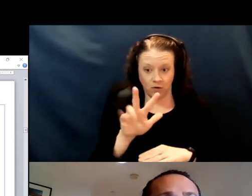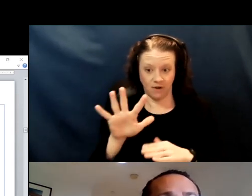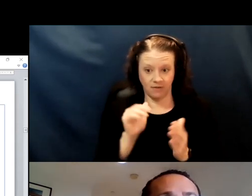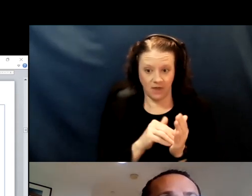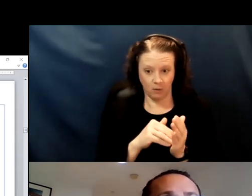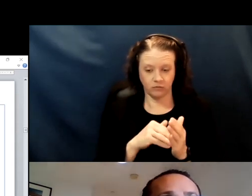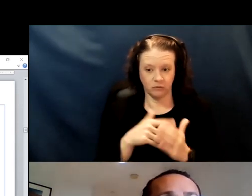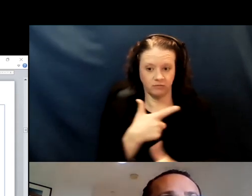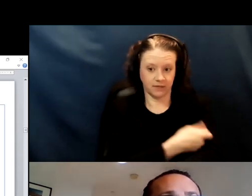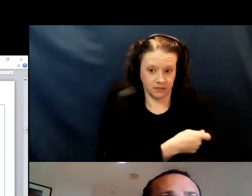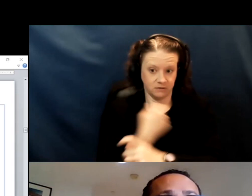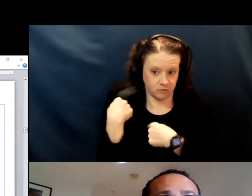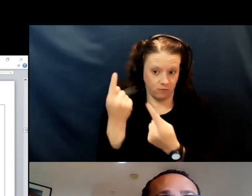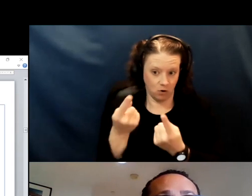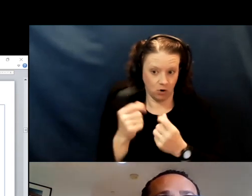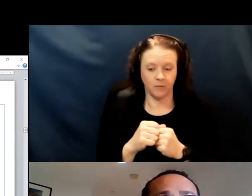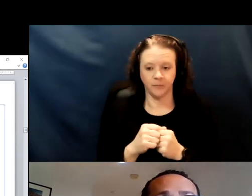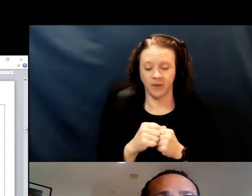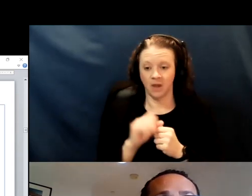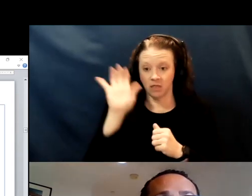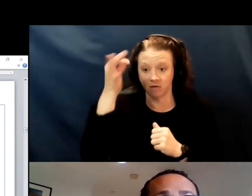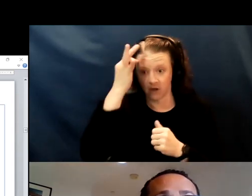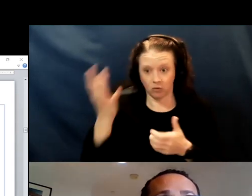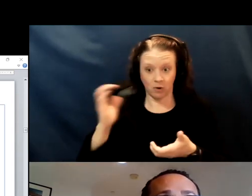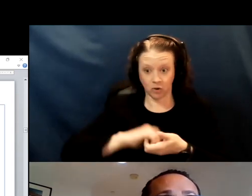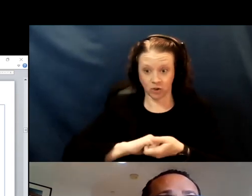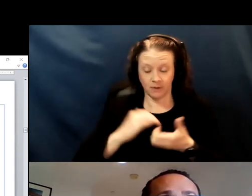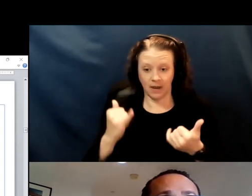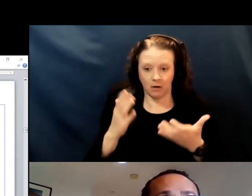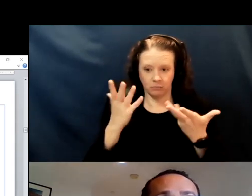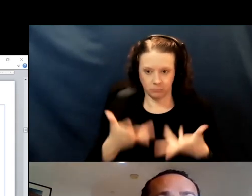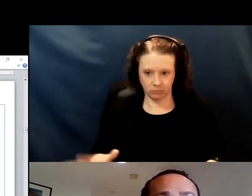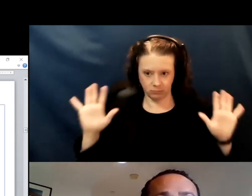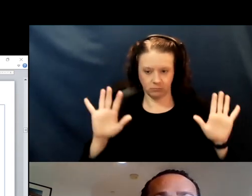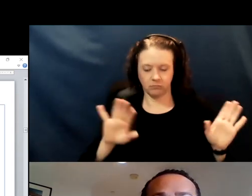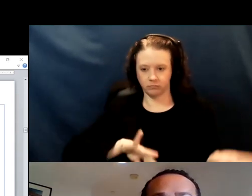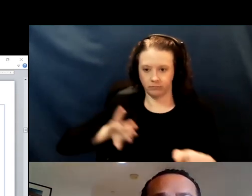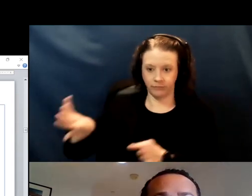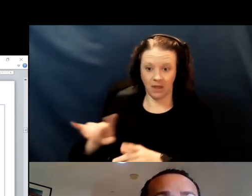And the federal partnership has come to an end. However, the county continues to partner